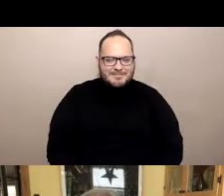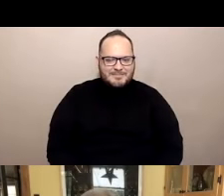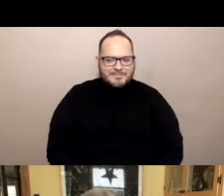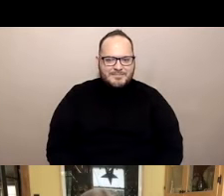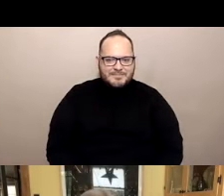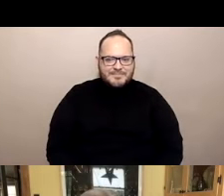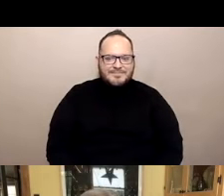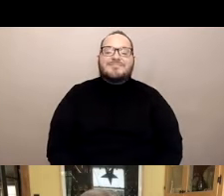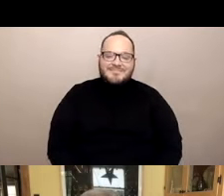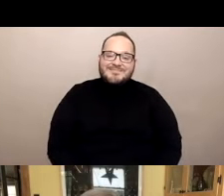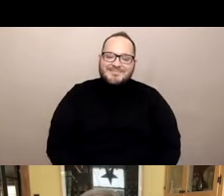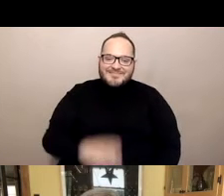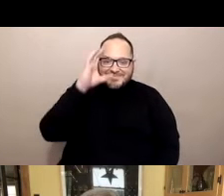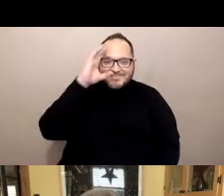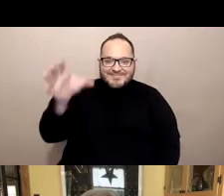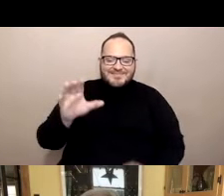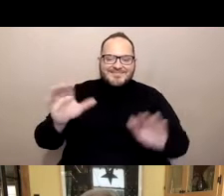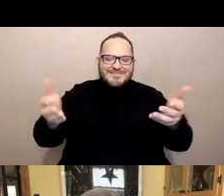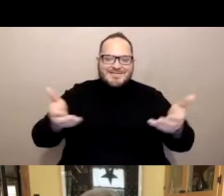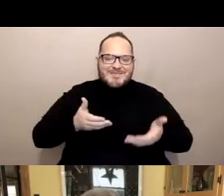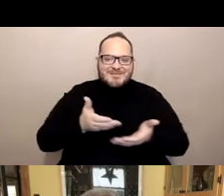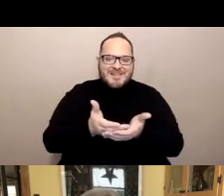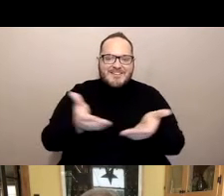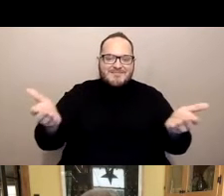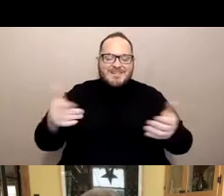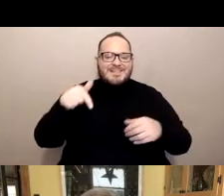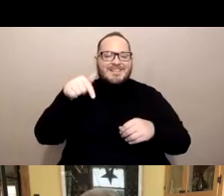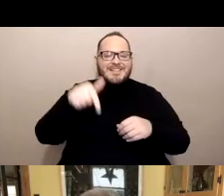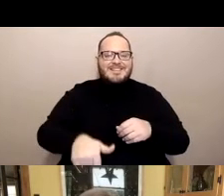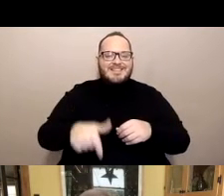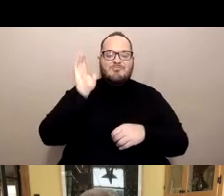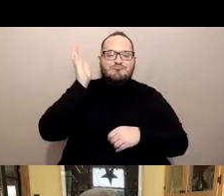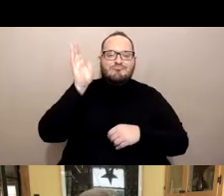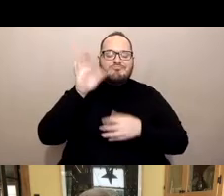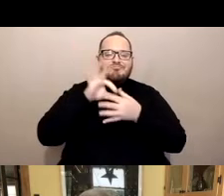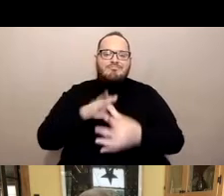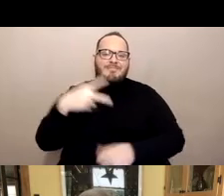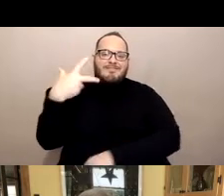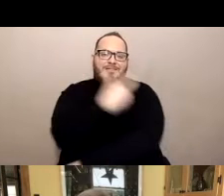Welcome everybody to a vaccine update with the State Council on Developmental Disabilities,